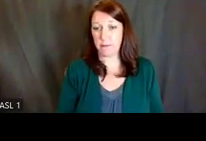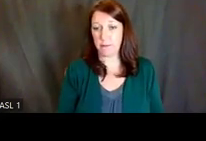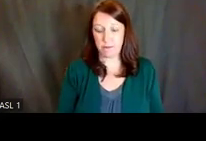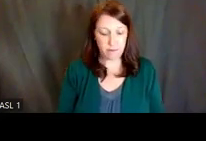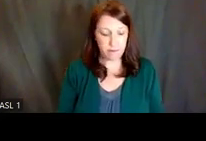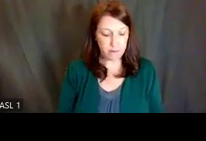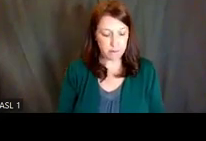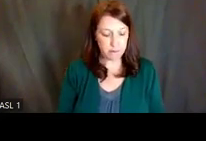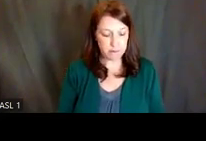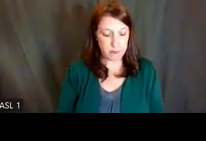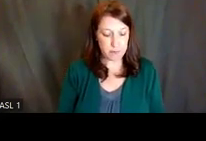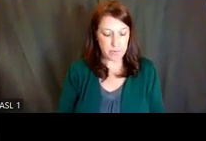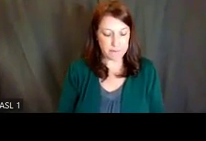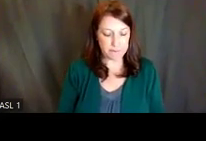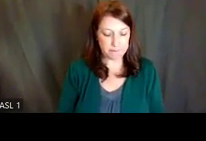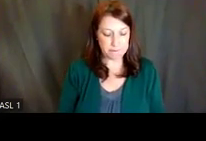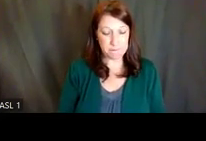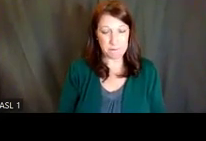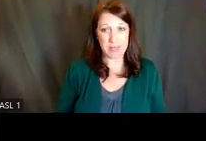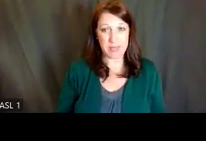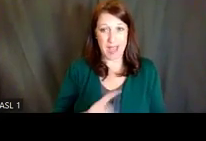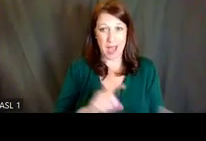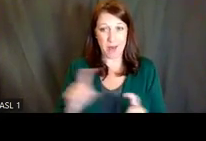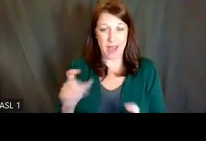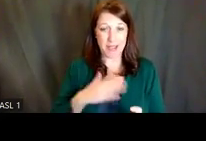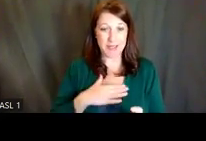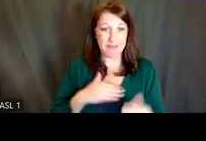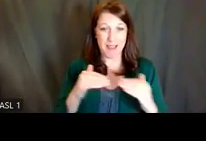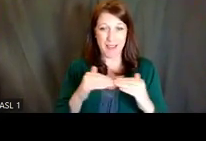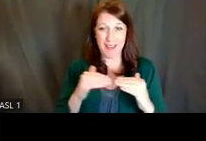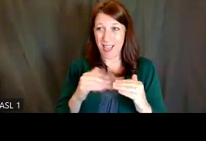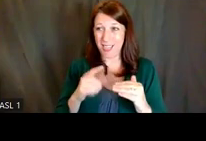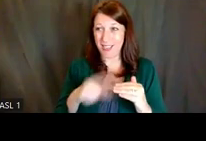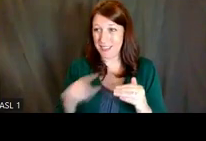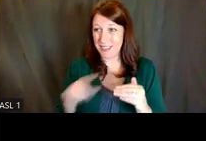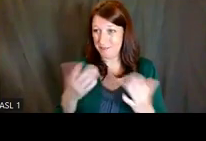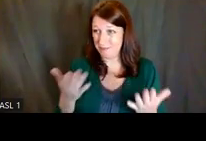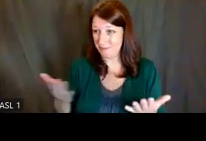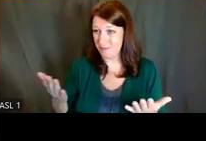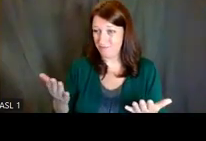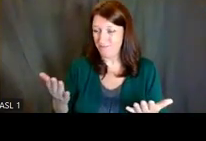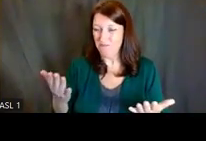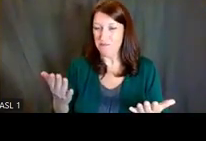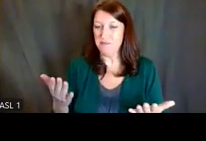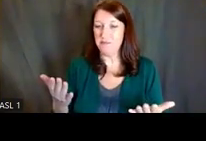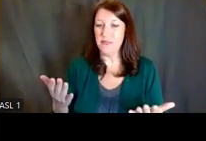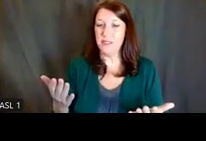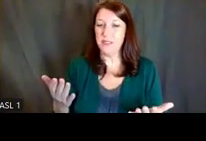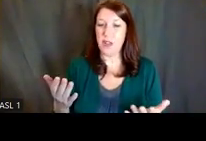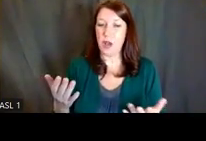And I'll ask my colleagues in DBR and W2 to chime in with this, but the short answer is yes.